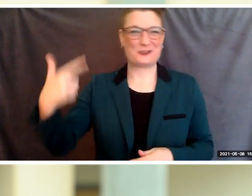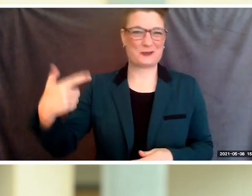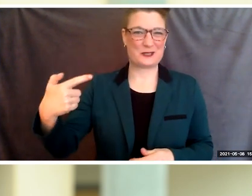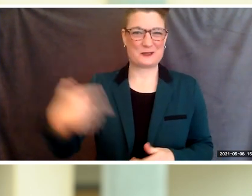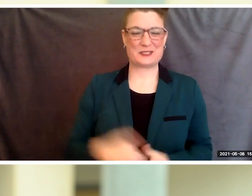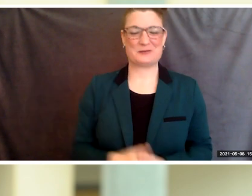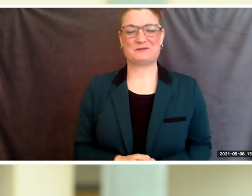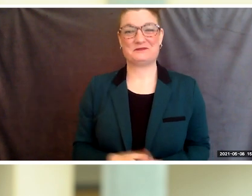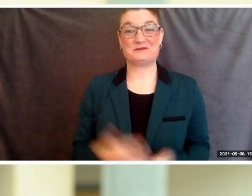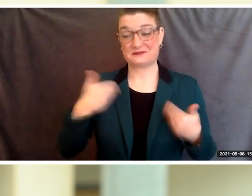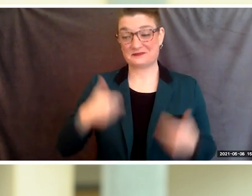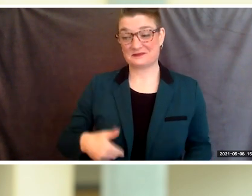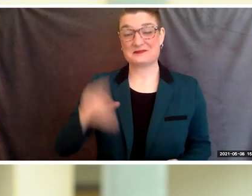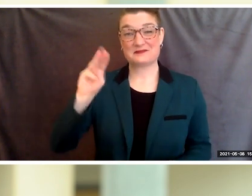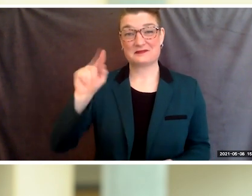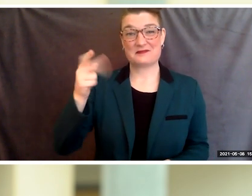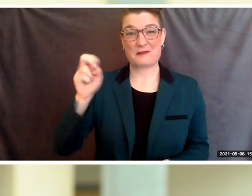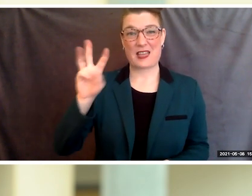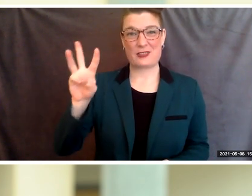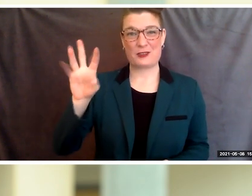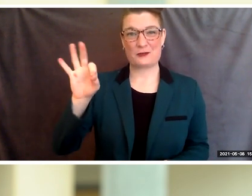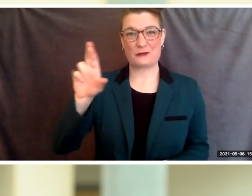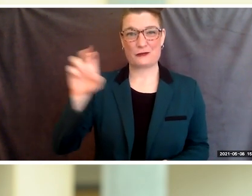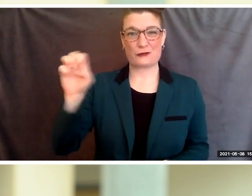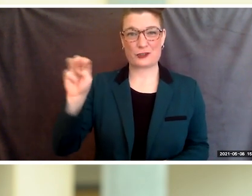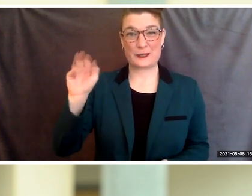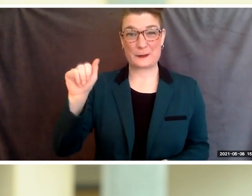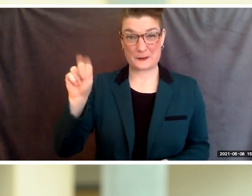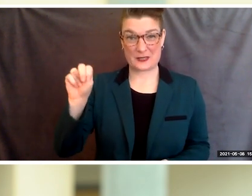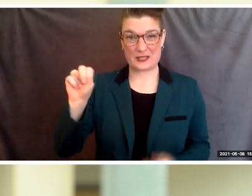My name is Matthew Freeman, professor of political science